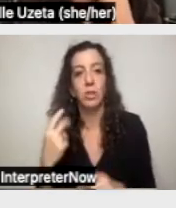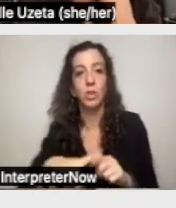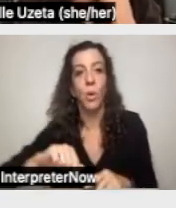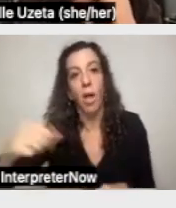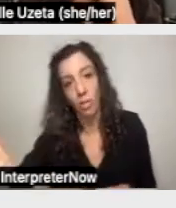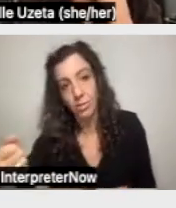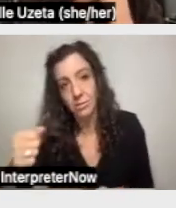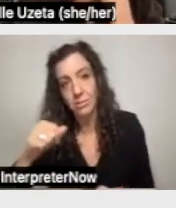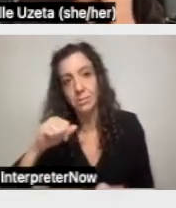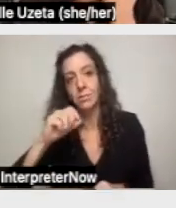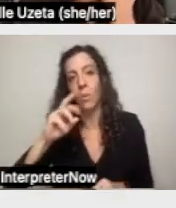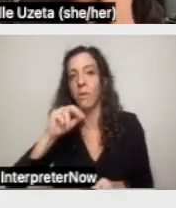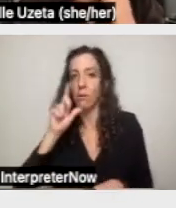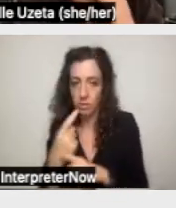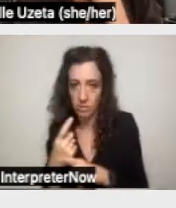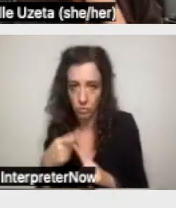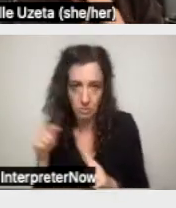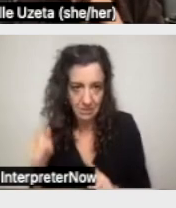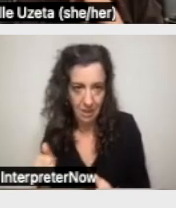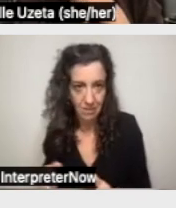be sufficient to access rental assistance?